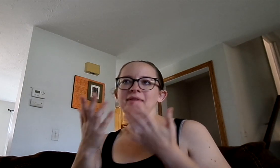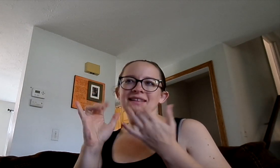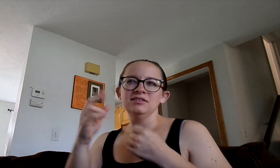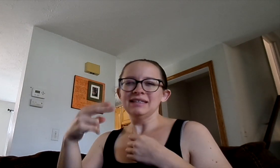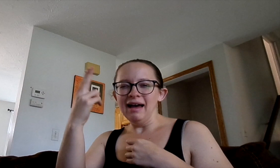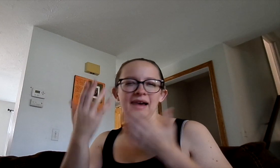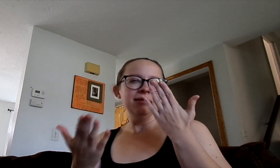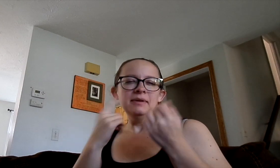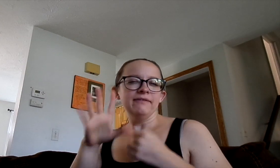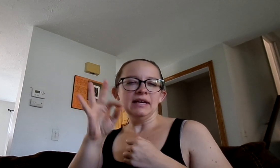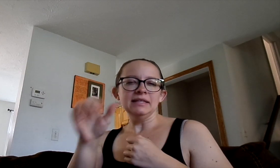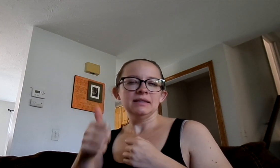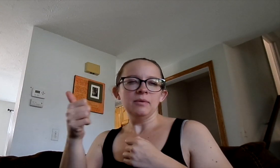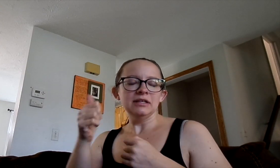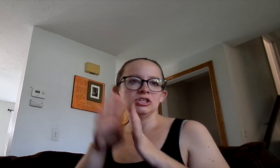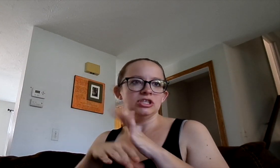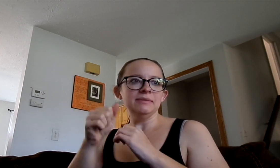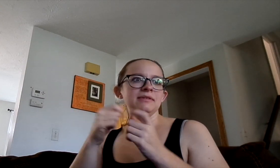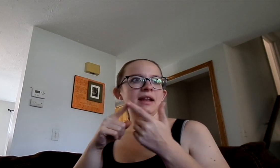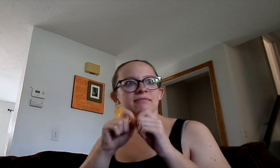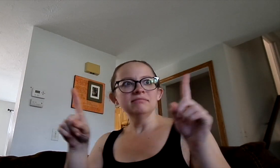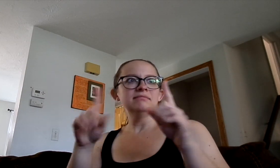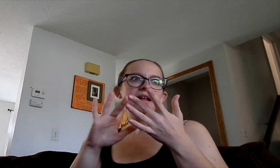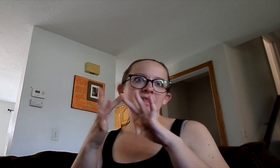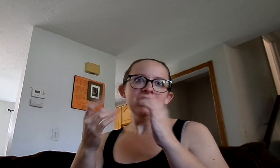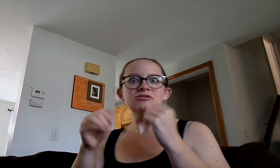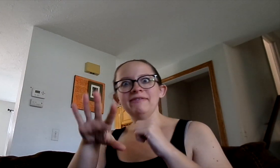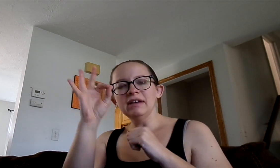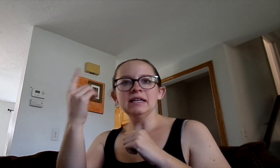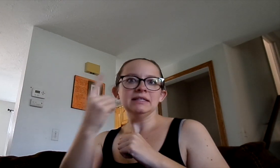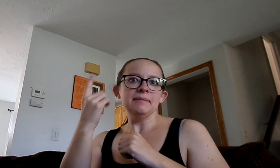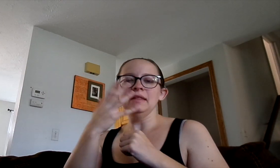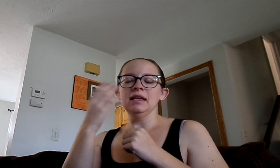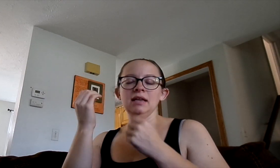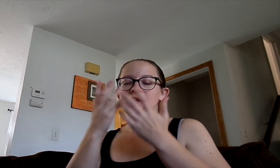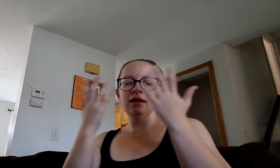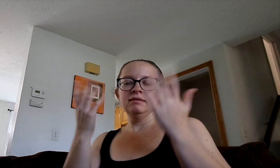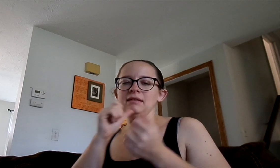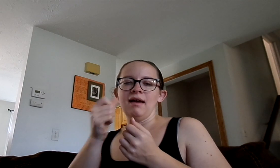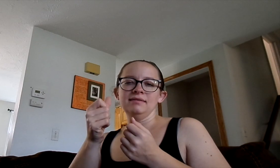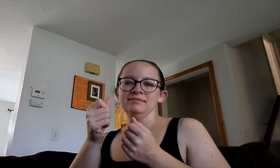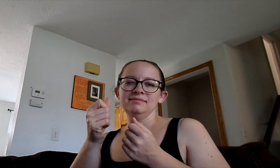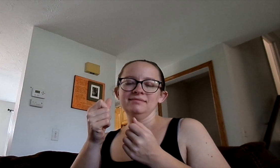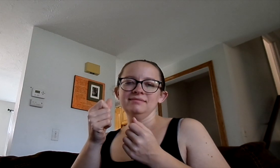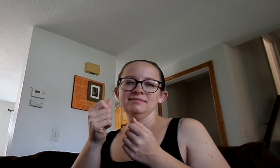I was like, okay maybe it's just high. Maybe we can find somewhere cheaper and I tried to put something online and just...